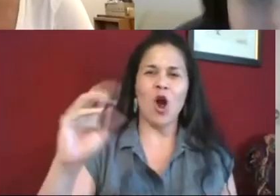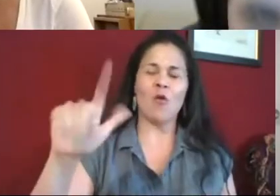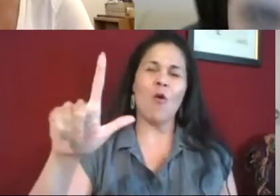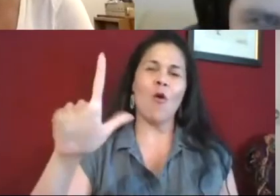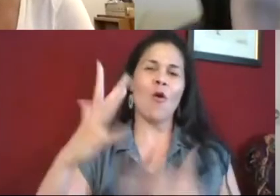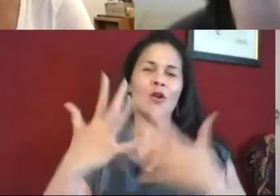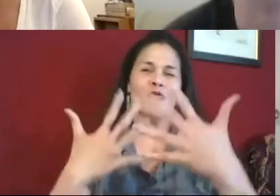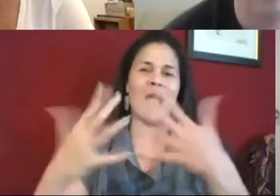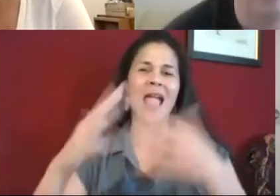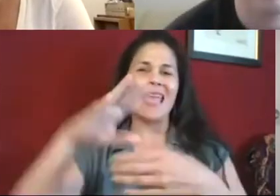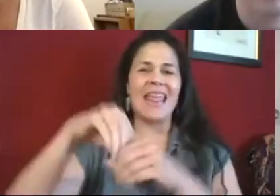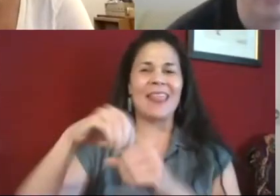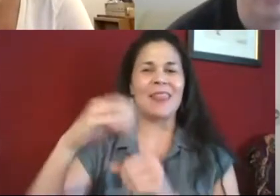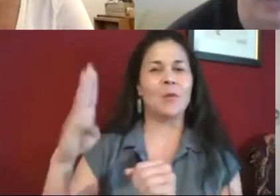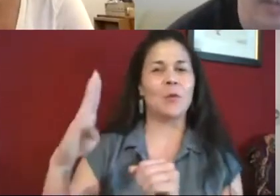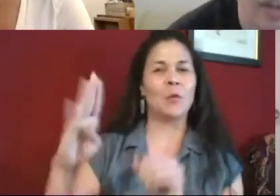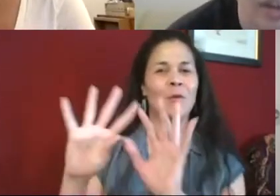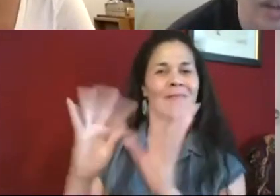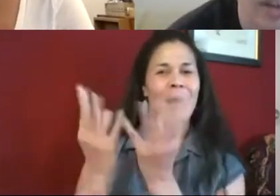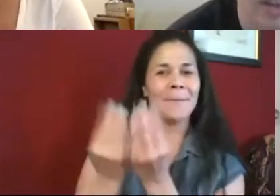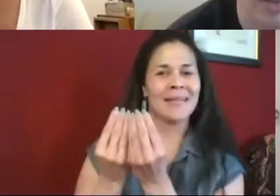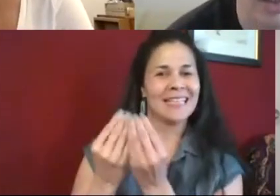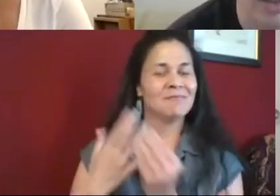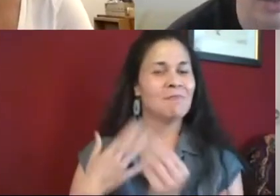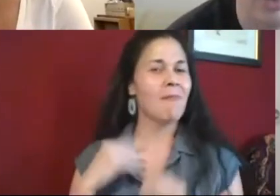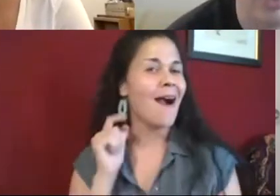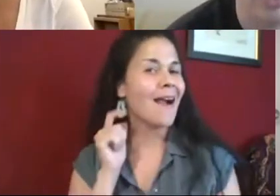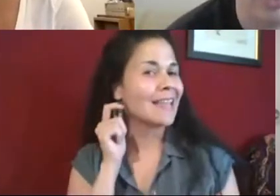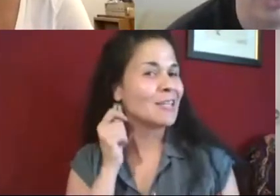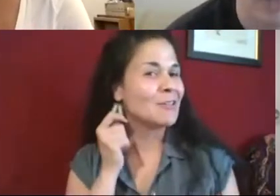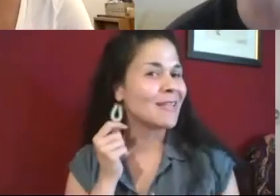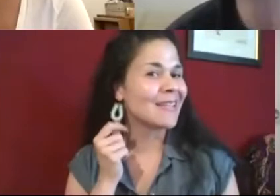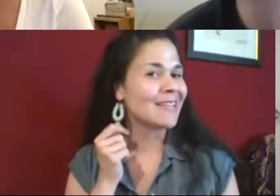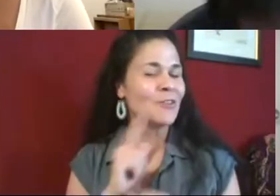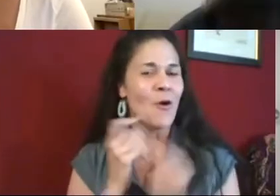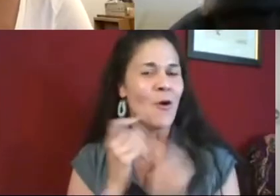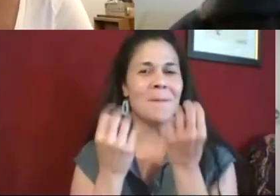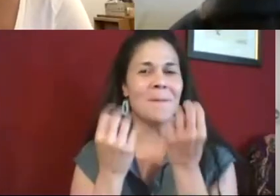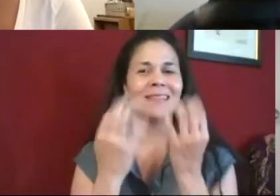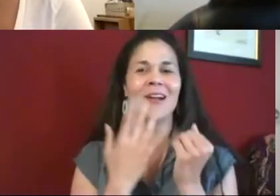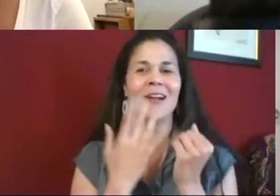wearing like a charcoal grey shirt, or and it's actually charcoal gray blue